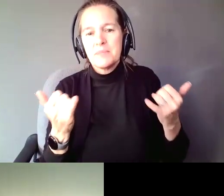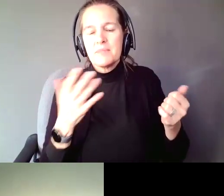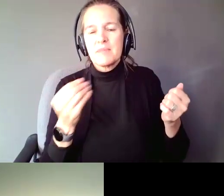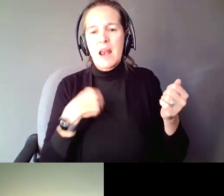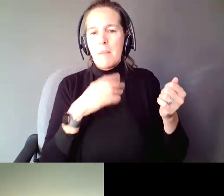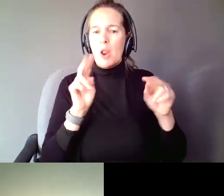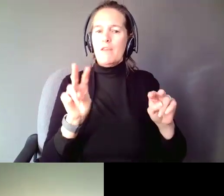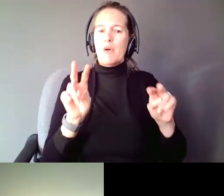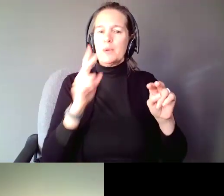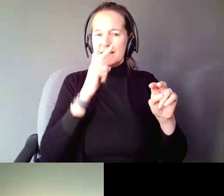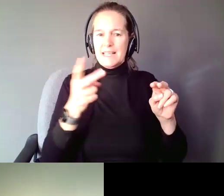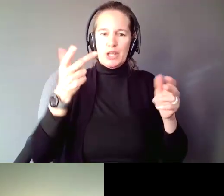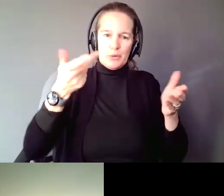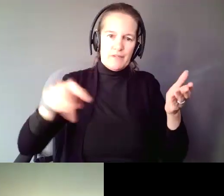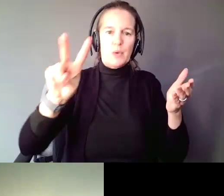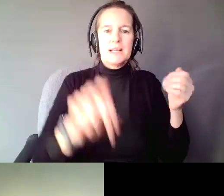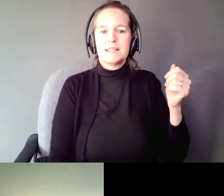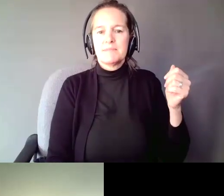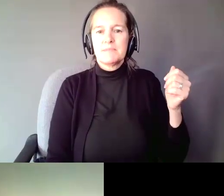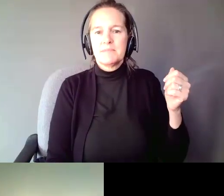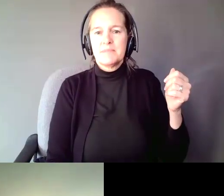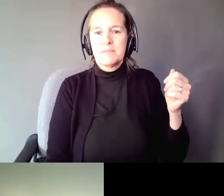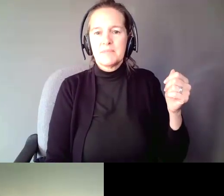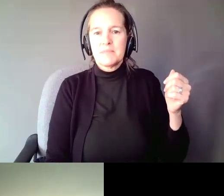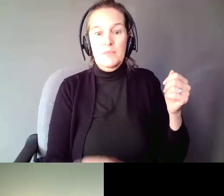to seeing you all in a couple of weeks. >> NIKKI POWIS: You are getting a lot of